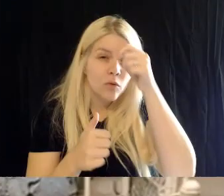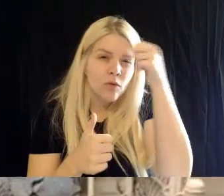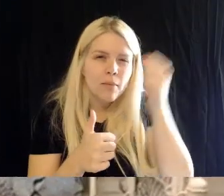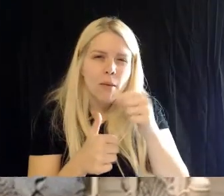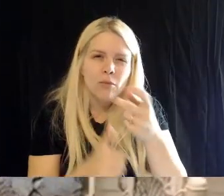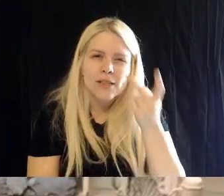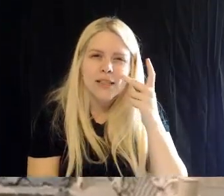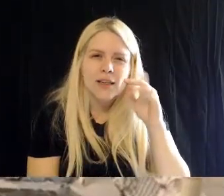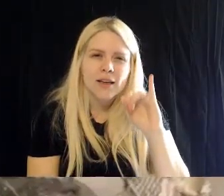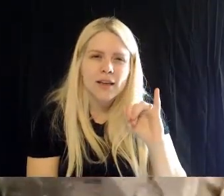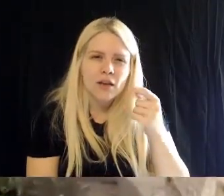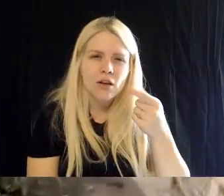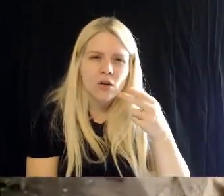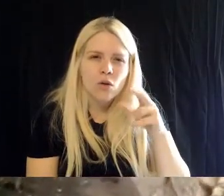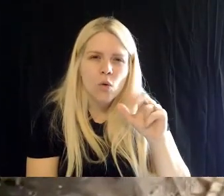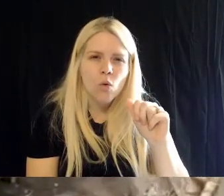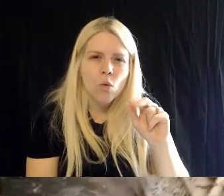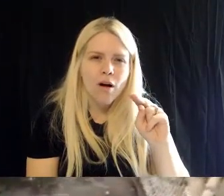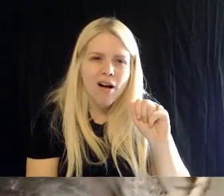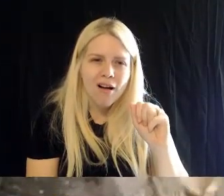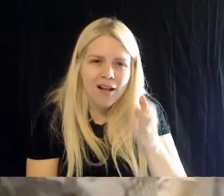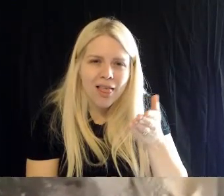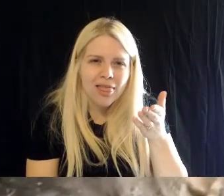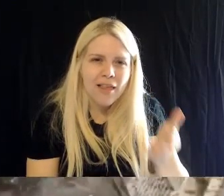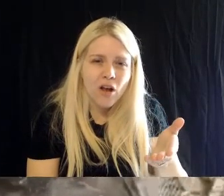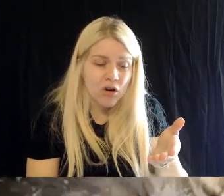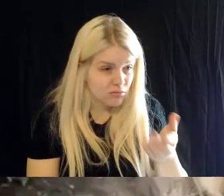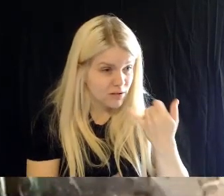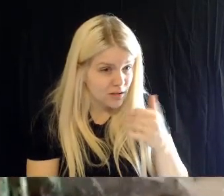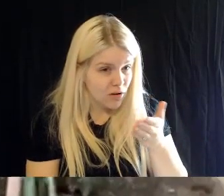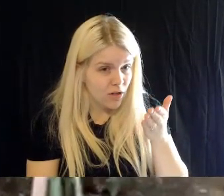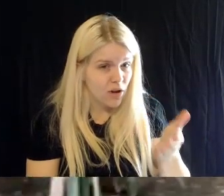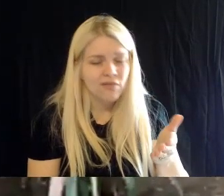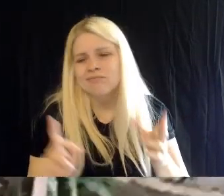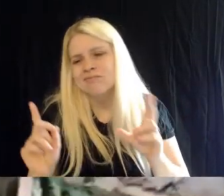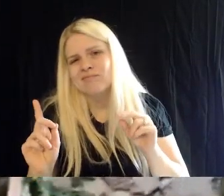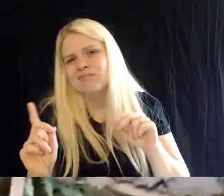Britt: He actually passed away a few years ago, from old age. He lived a long, happy life.